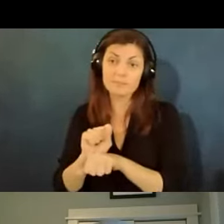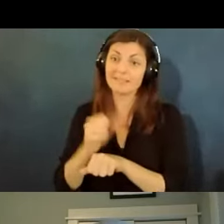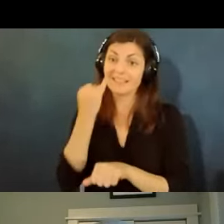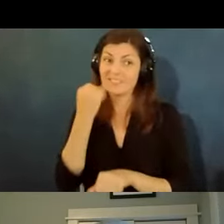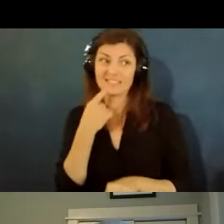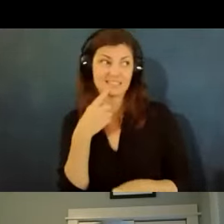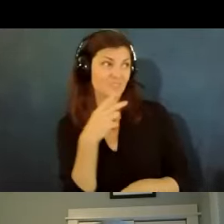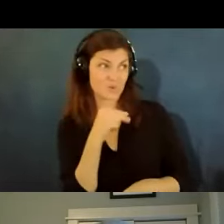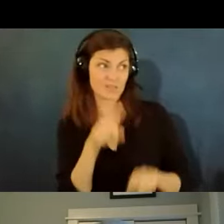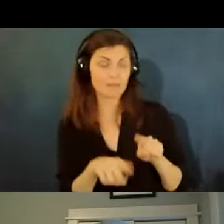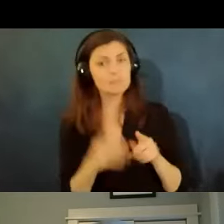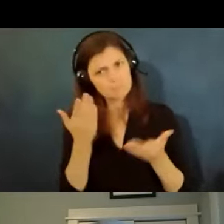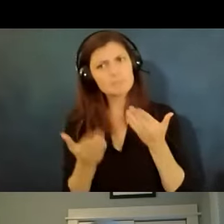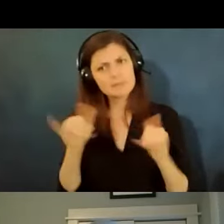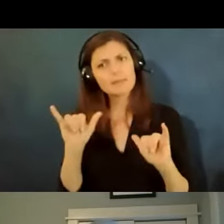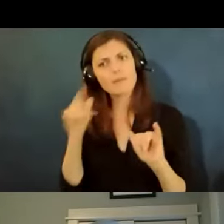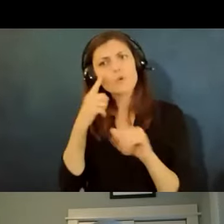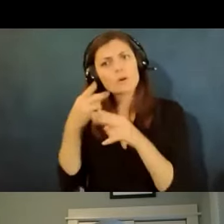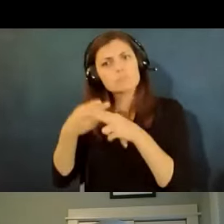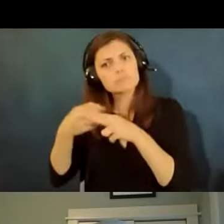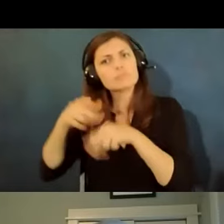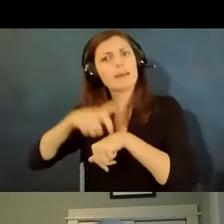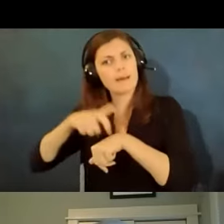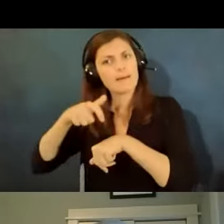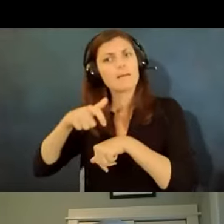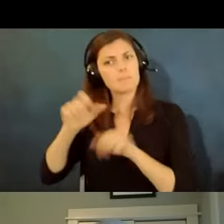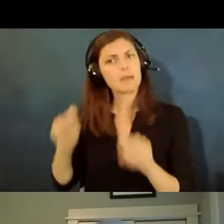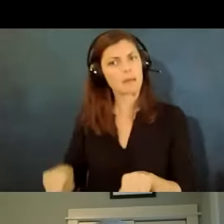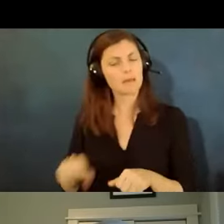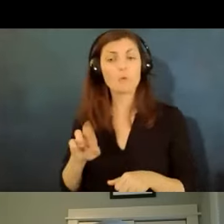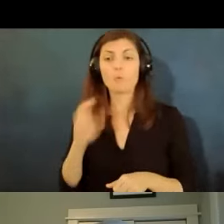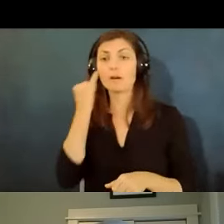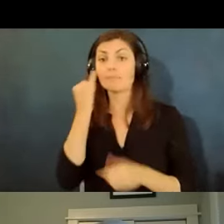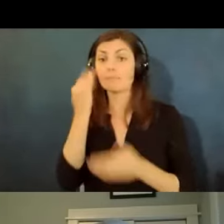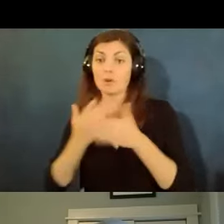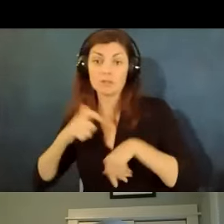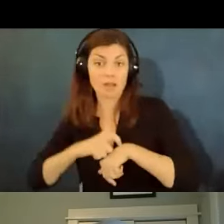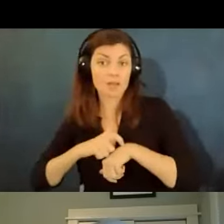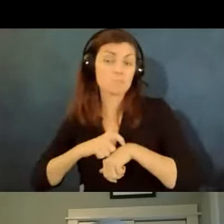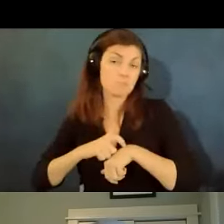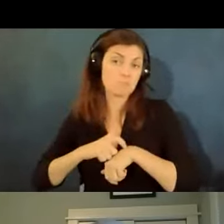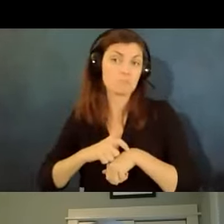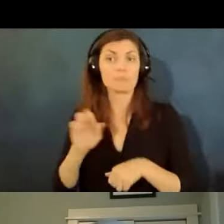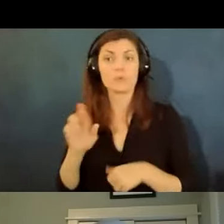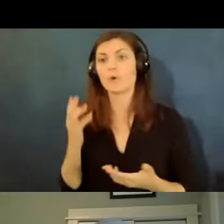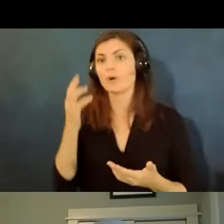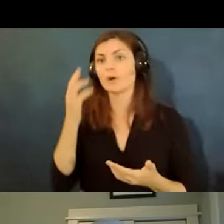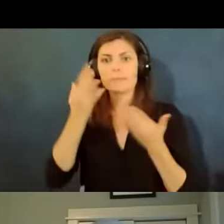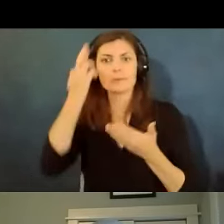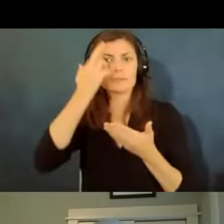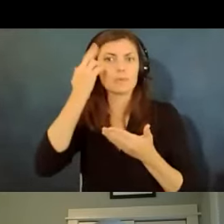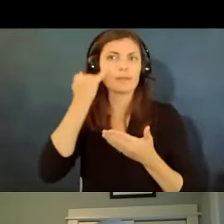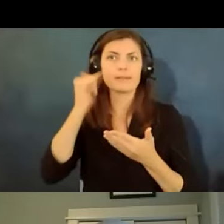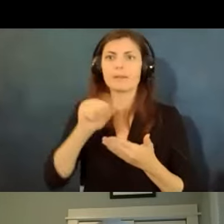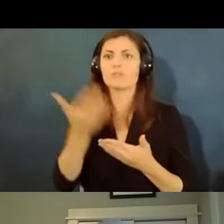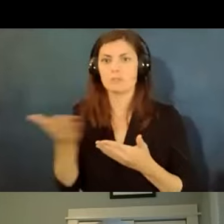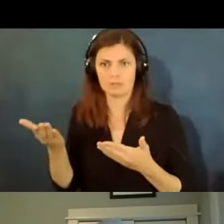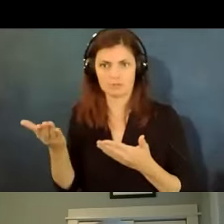a period of time or reasonable if done part-time or reasonable if other things are done instead